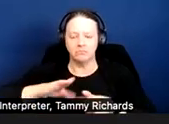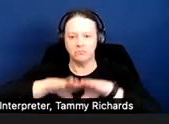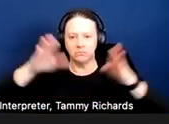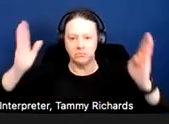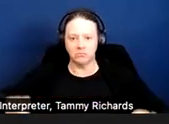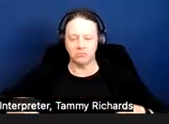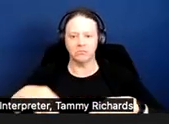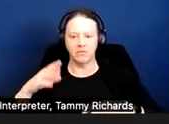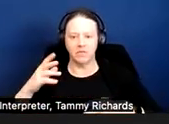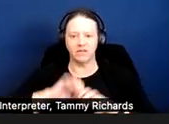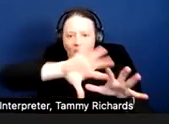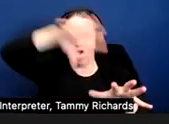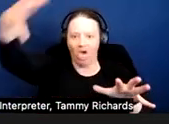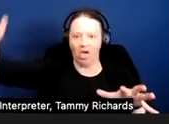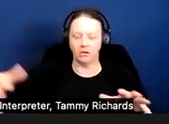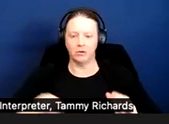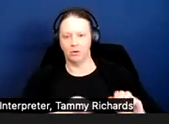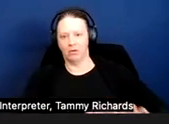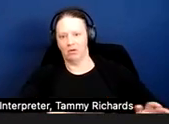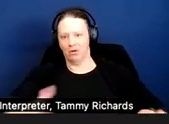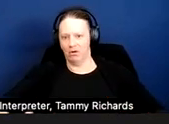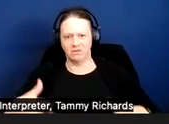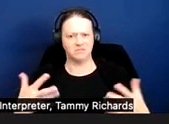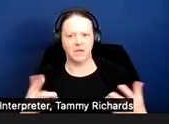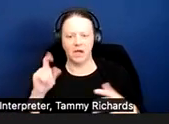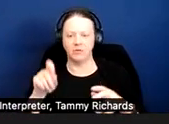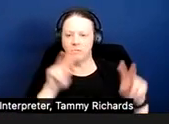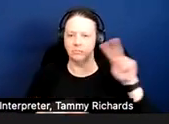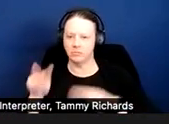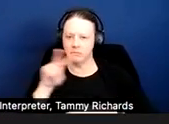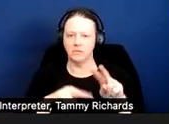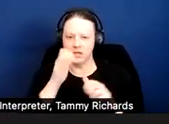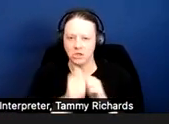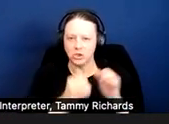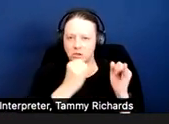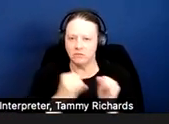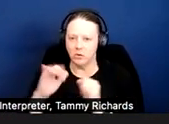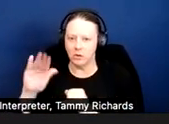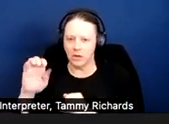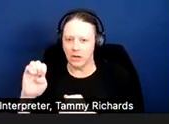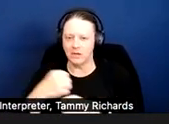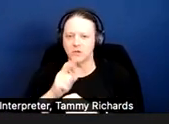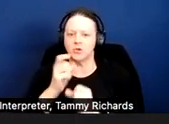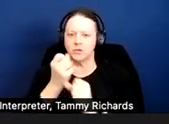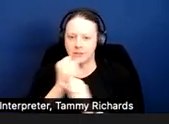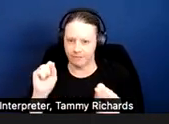Those are all things that need to be looked at on a case-by-case basis. Next slide.